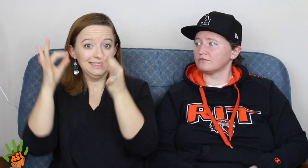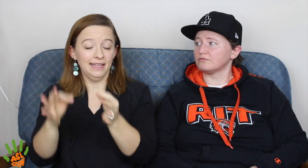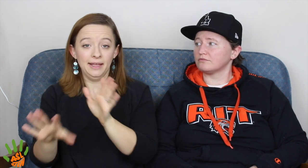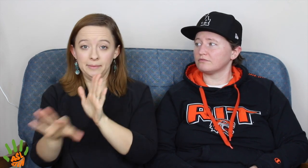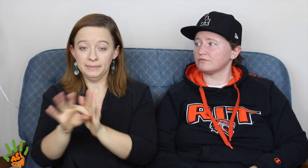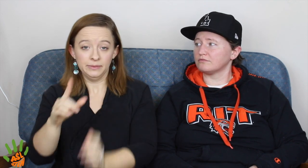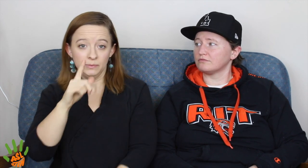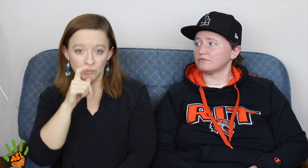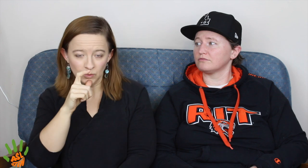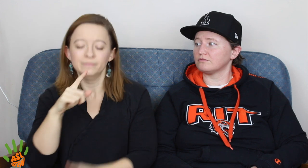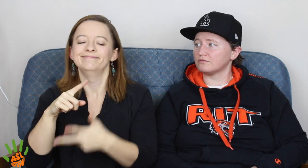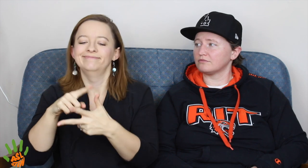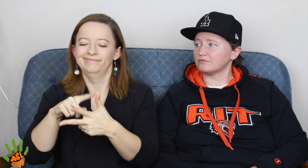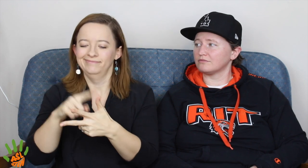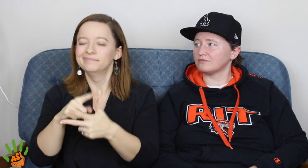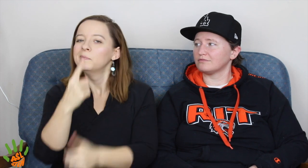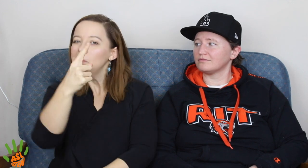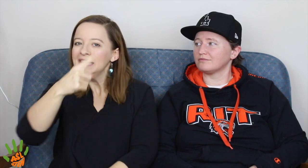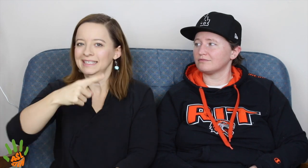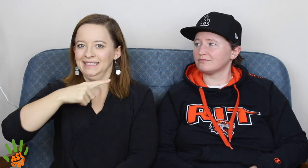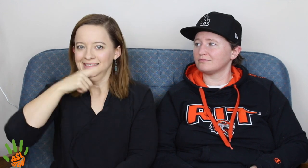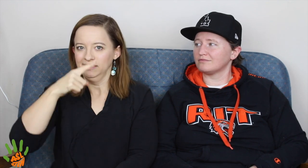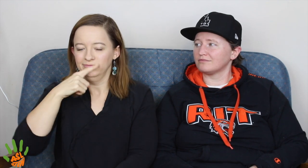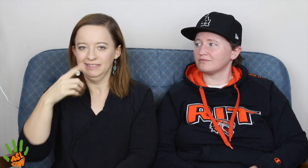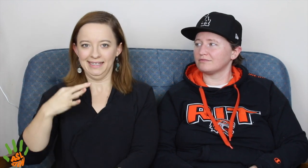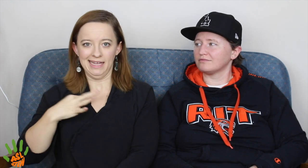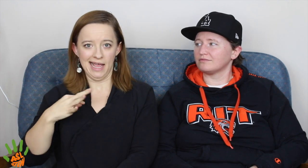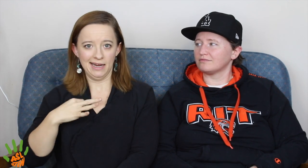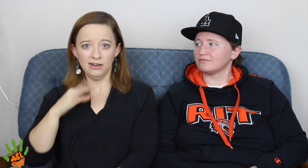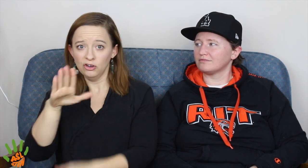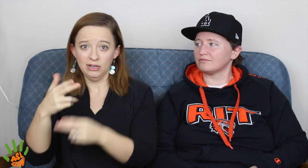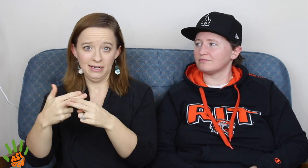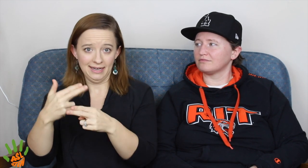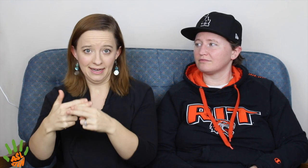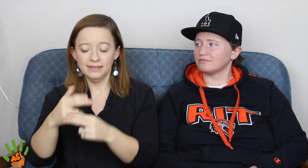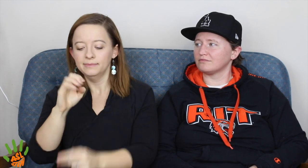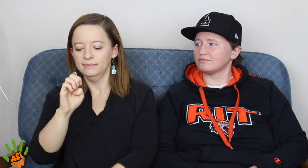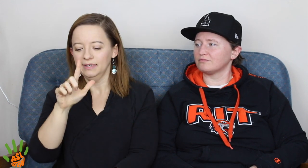So they decided to pick the one hearing candidate.